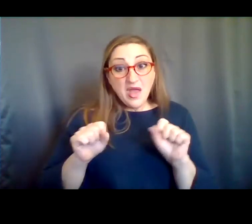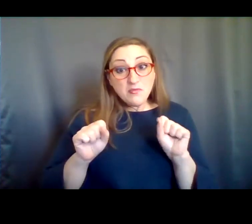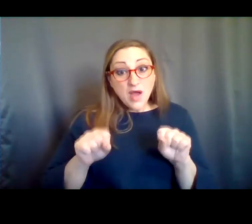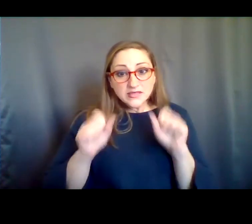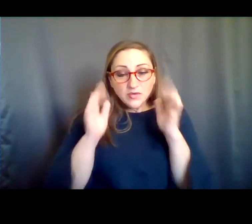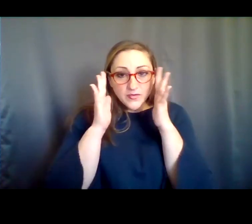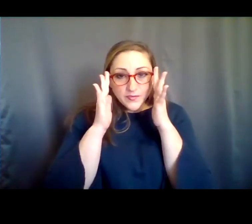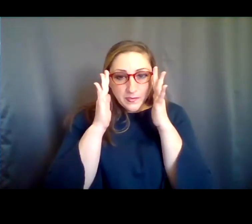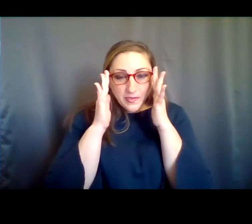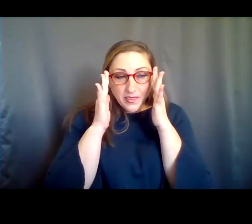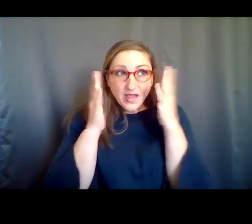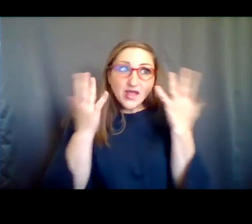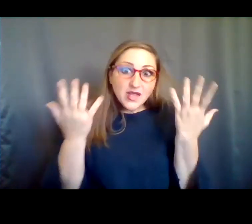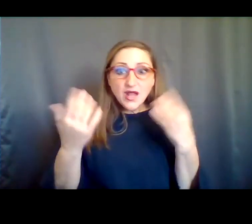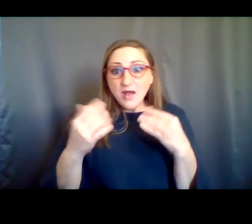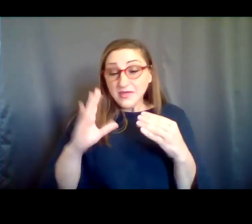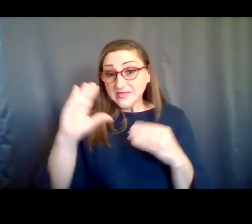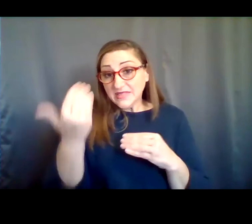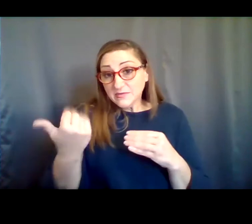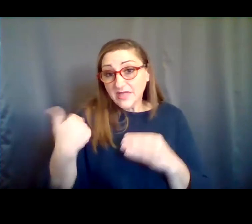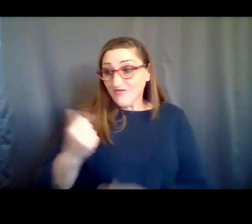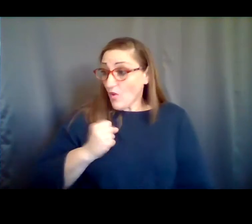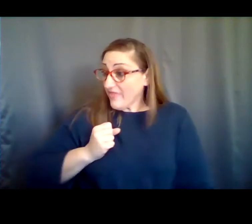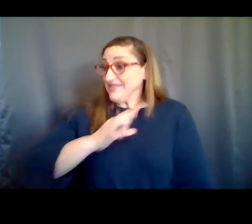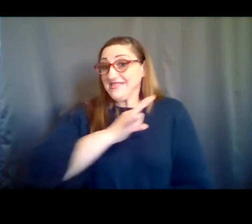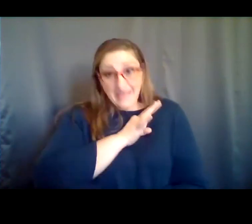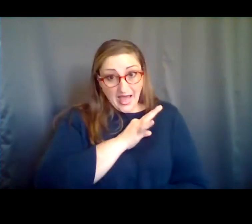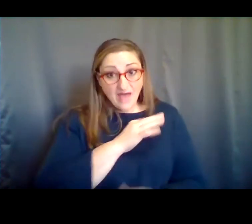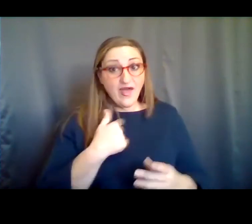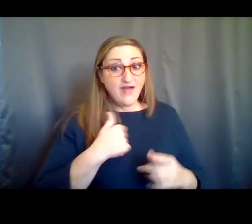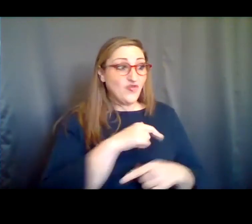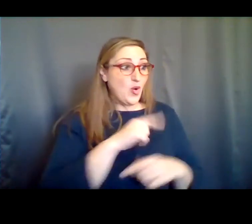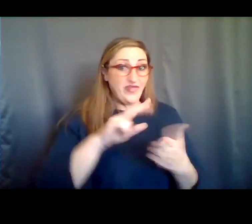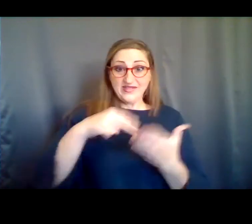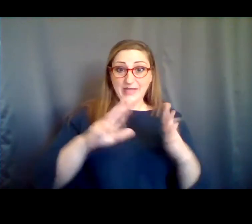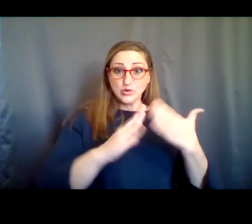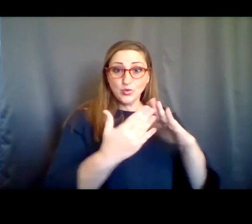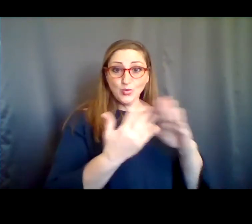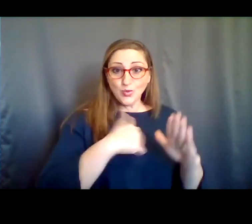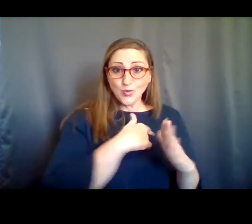seems to have meant a lot for our community at large and also for our staff who are the ones who have to remember all the changes and then go